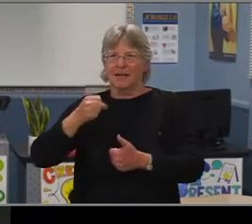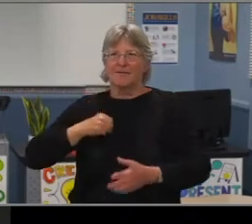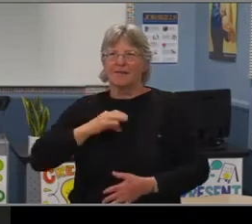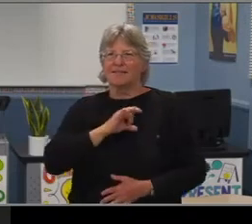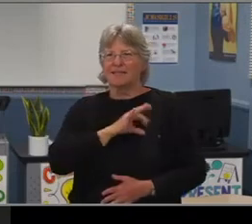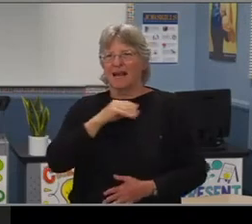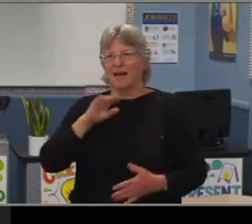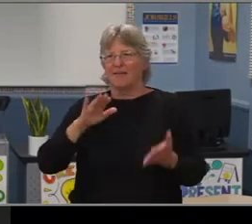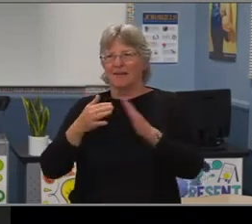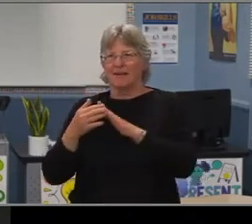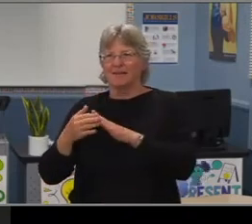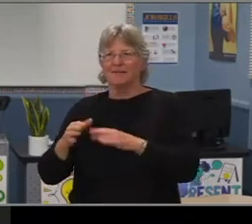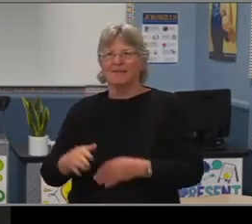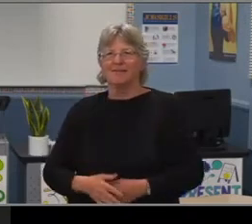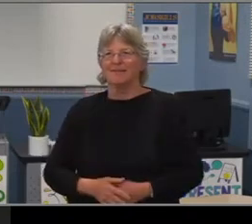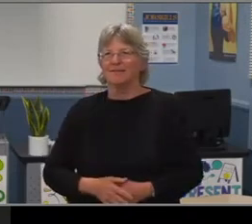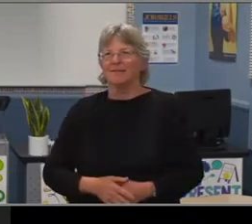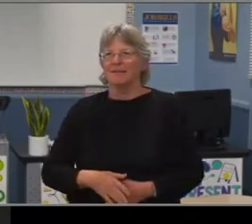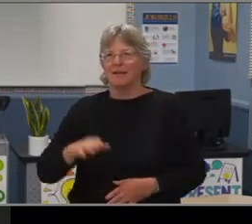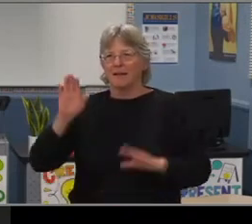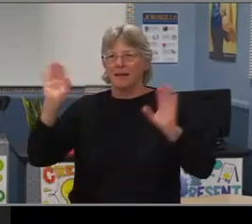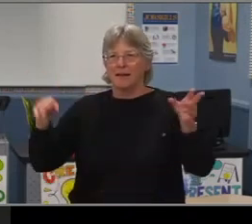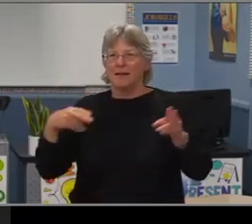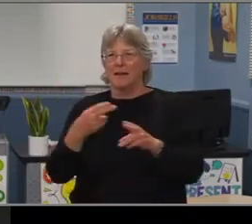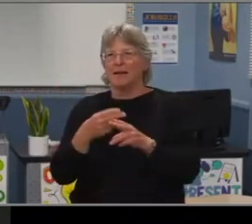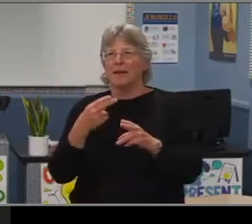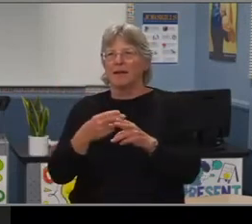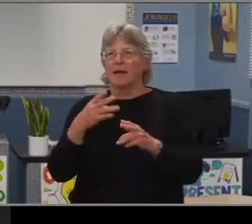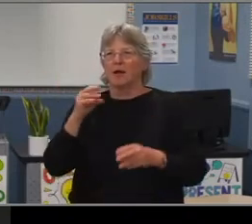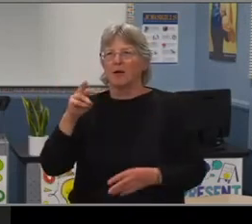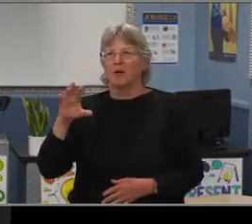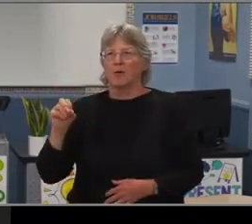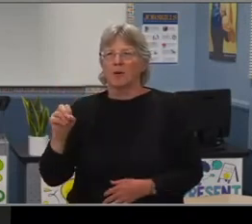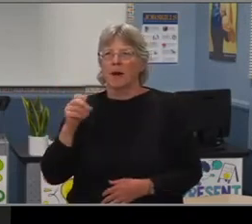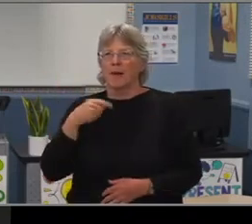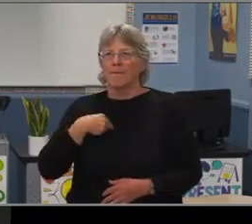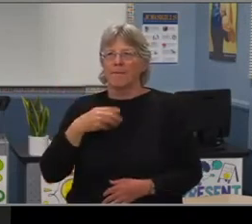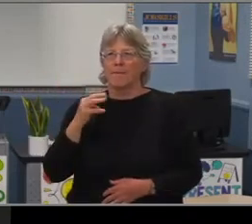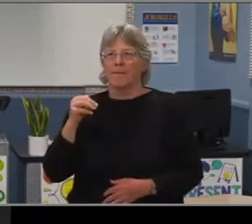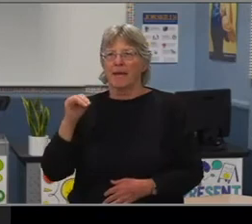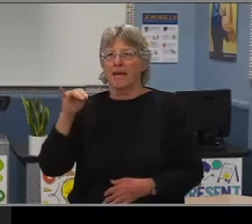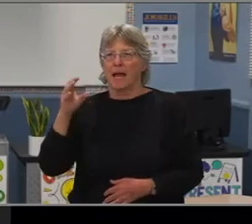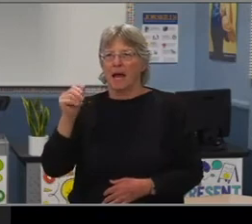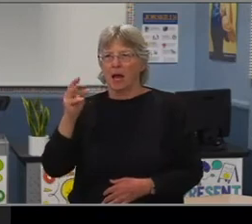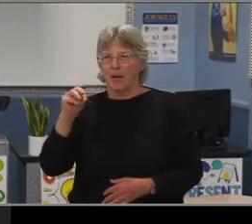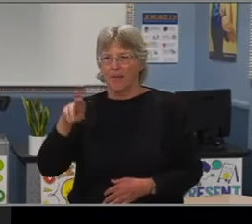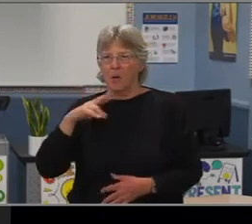Greetings and salutations. My name is Korea Rankin, also known as Korea Mi Amor and I'm a junior at Cabrillo High School,